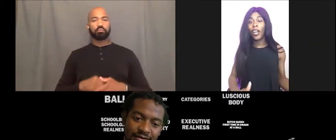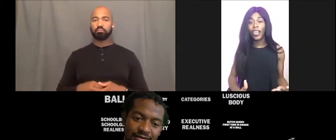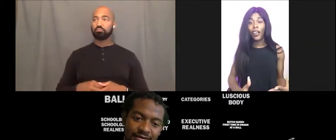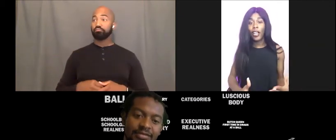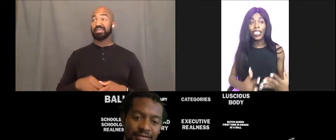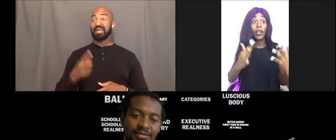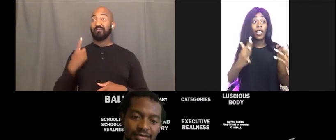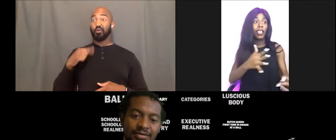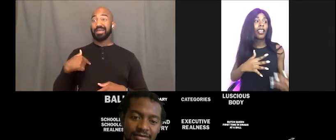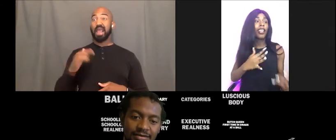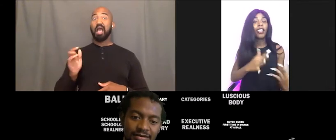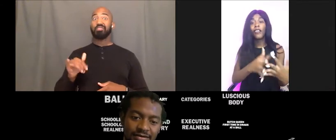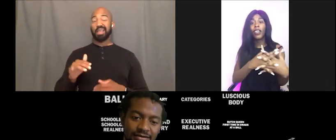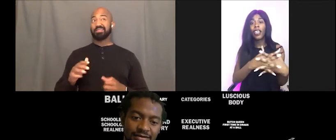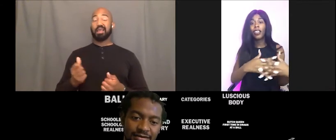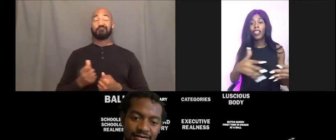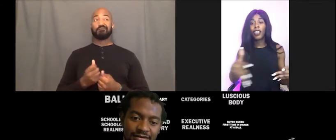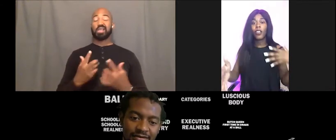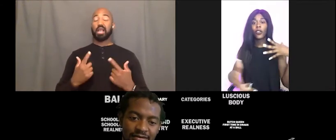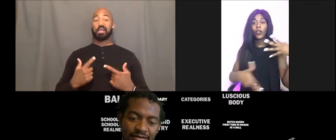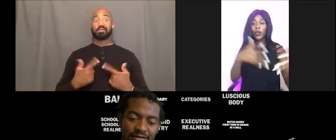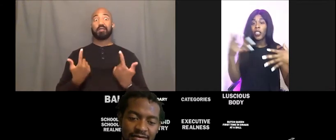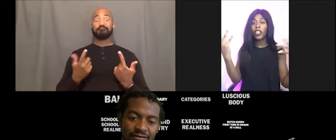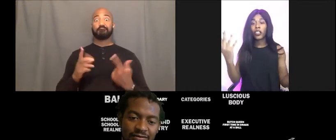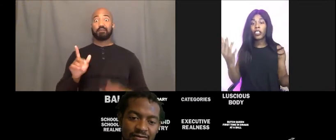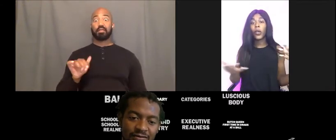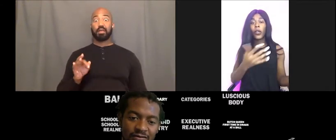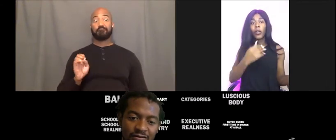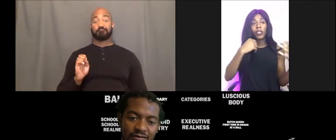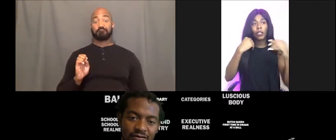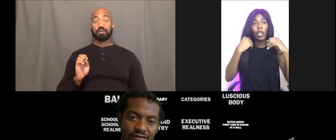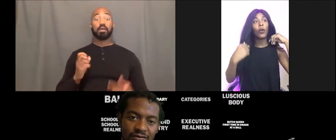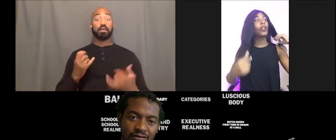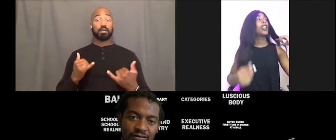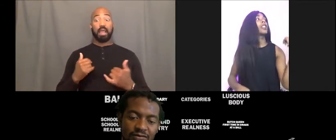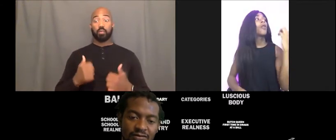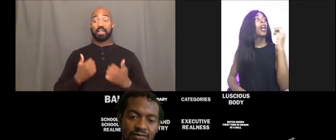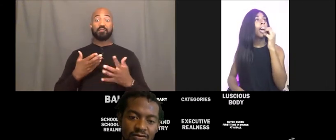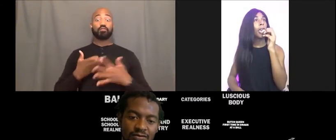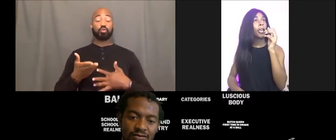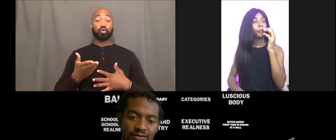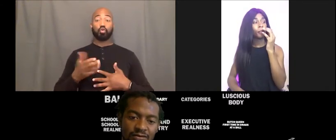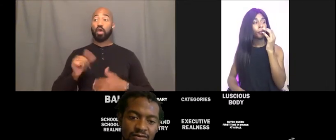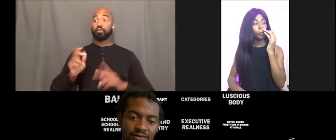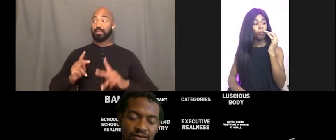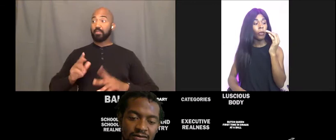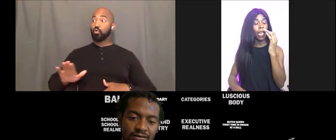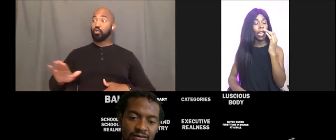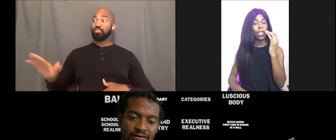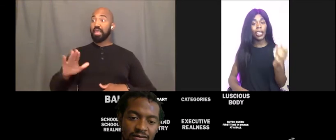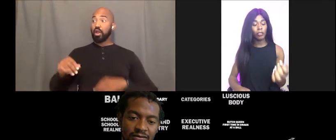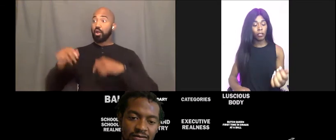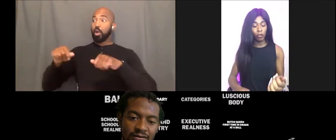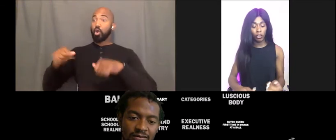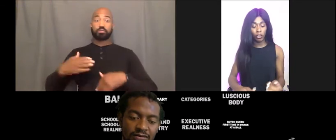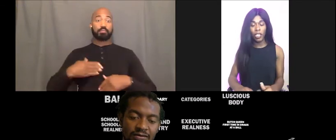is like we literally are living through each other's posts. So that's why a lot of times on social media